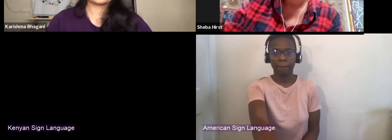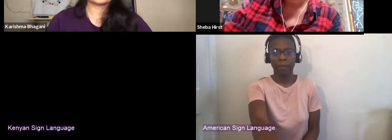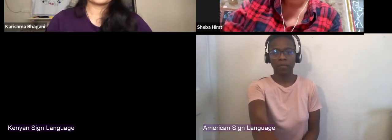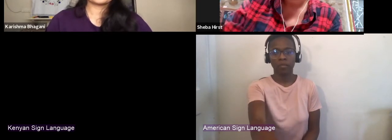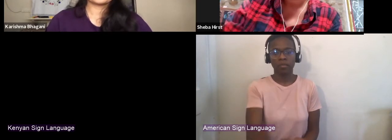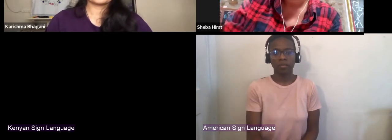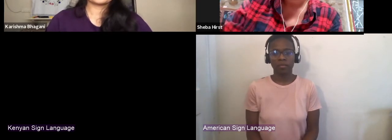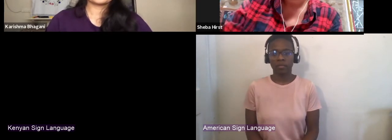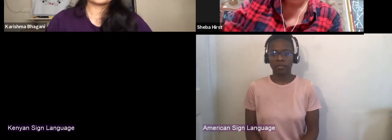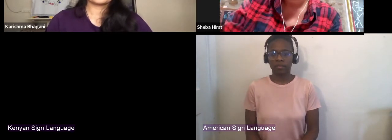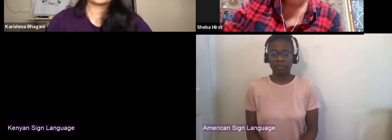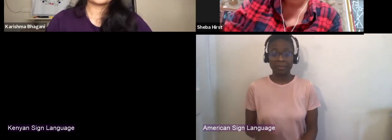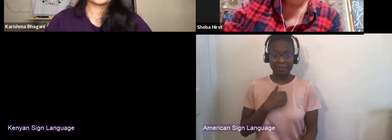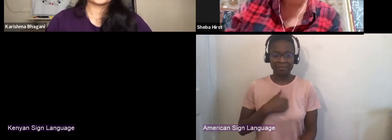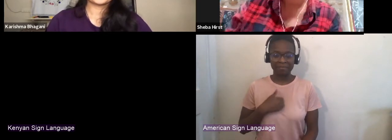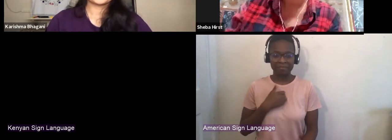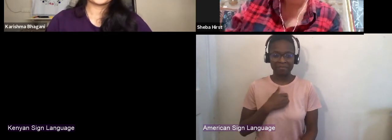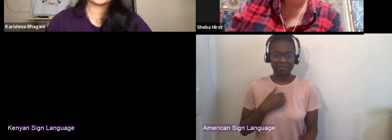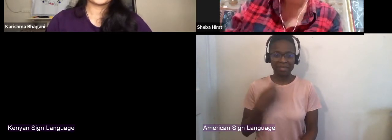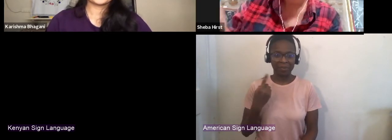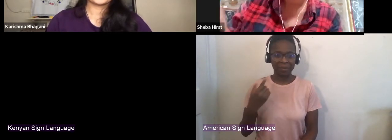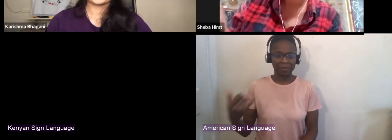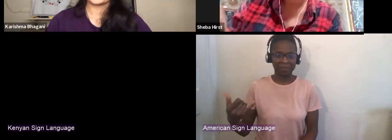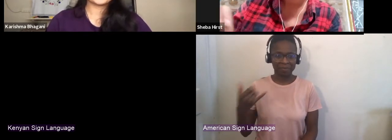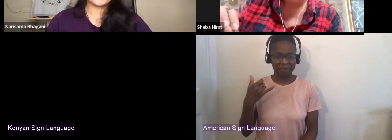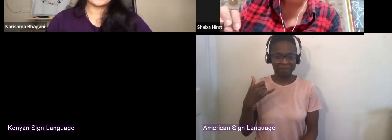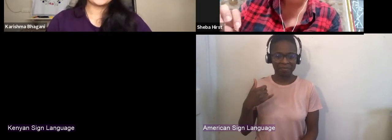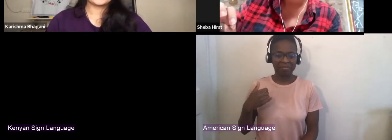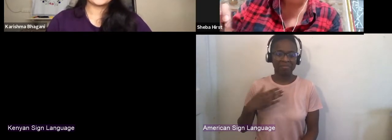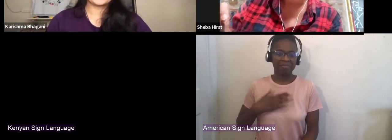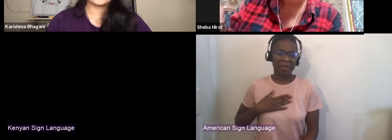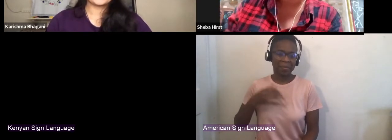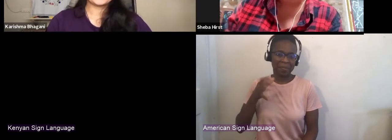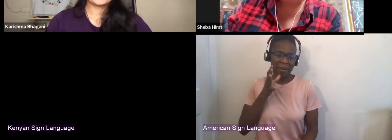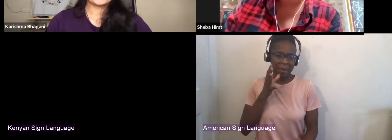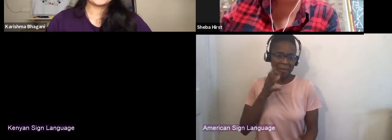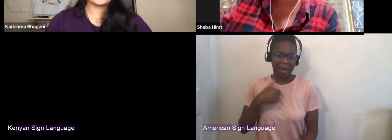Sorry, I just got a phone call. It was my mom. I pushed it away. I'll call her back.